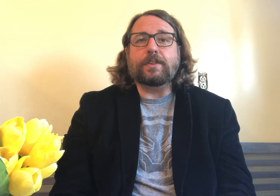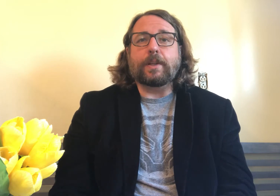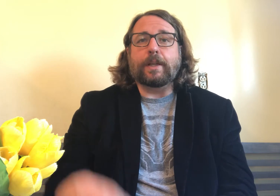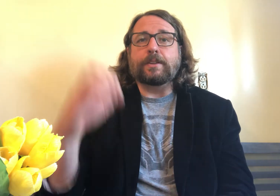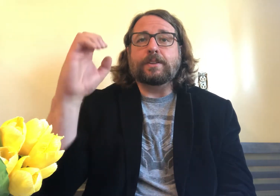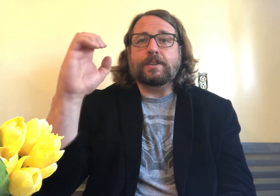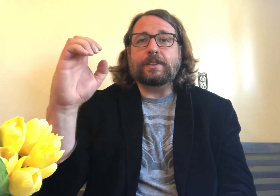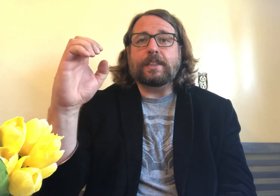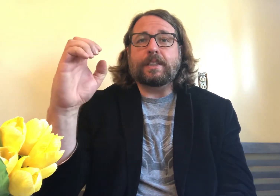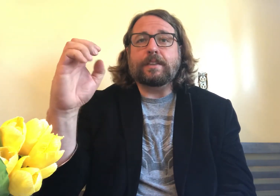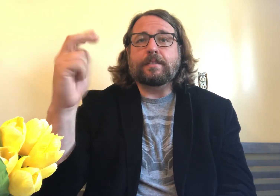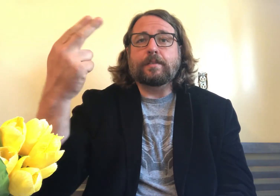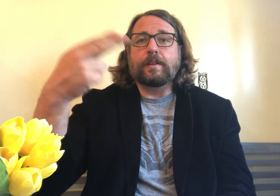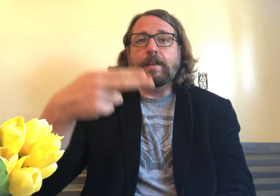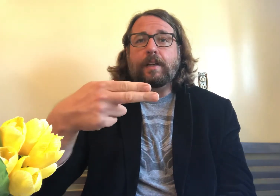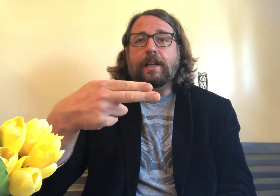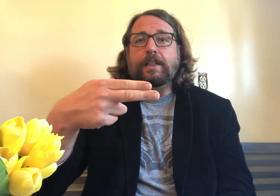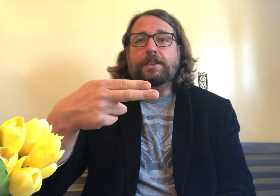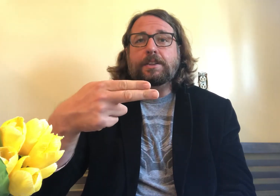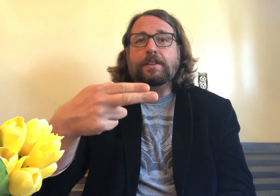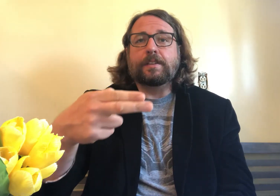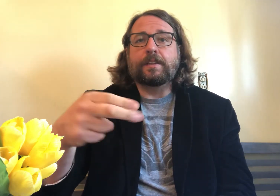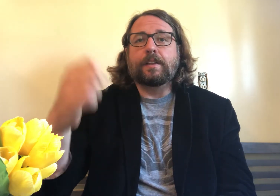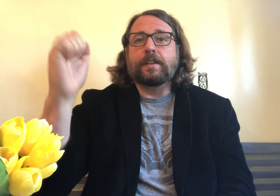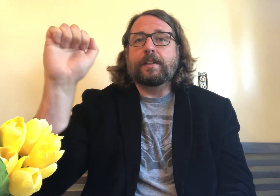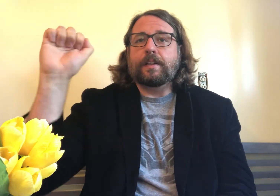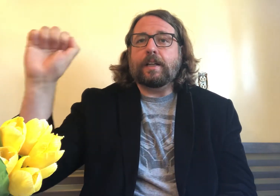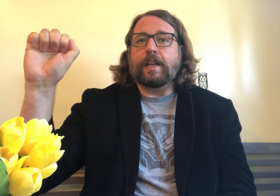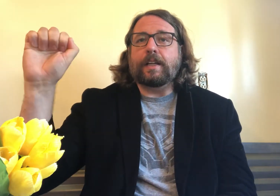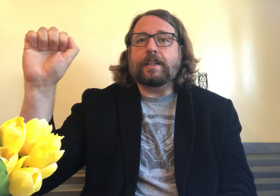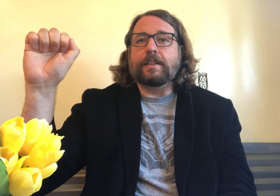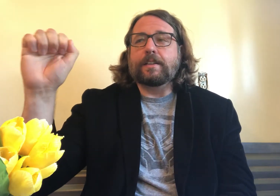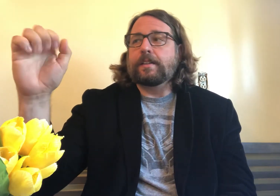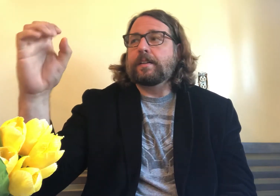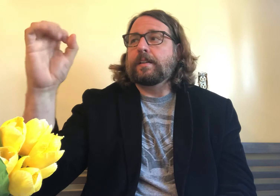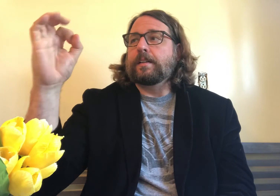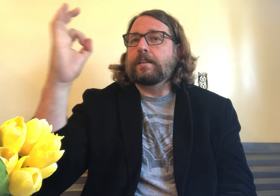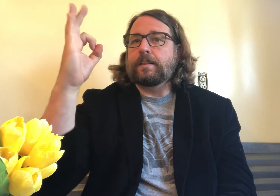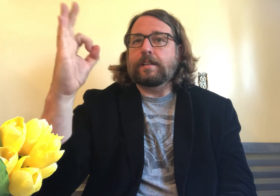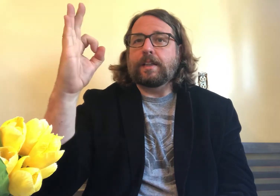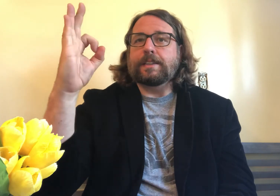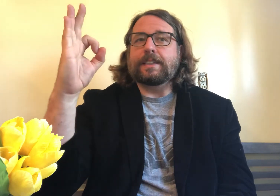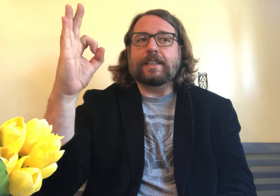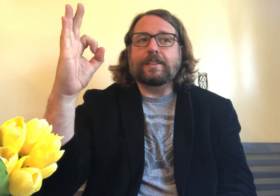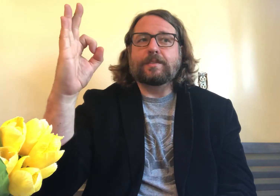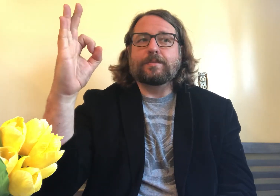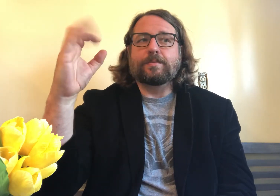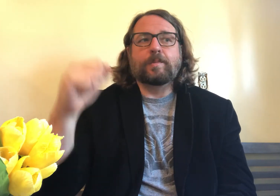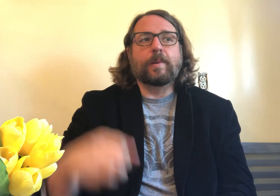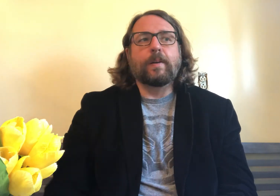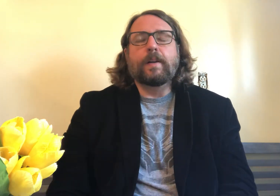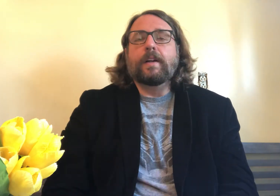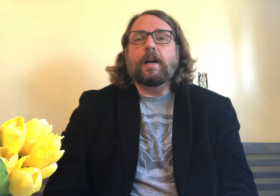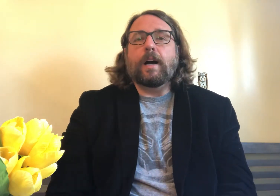the letters “C,” “H,” “A,” and “D.”